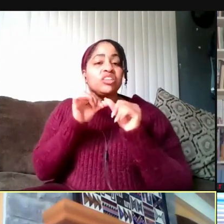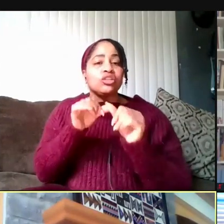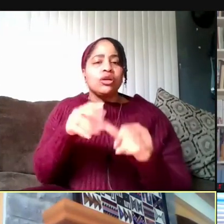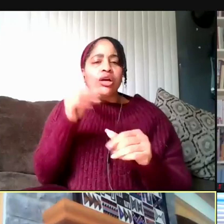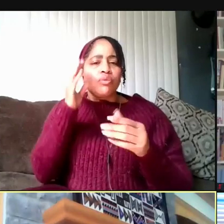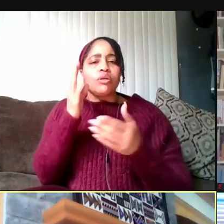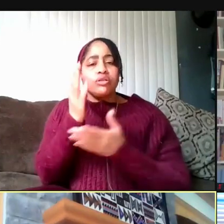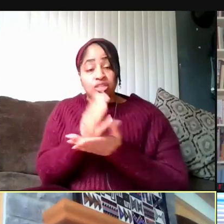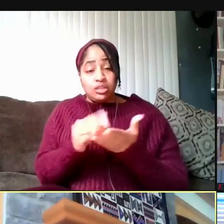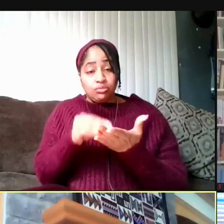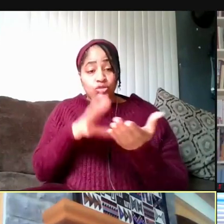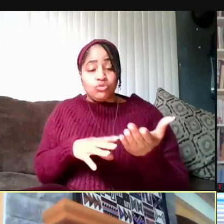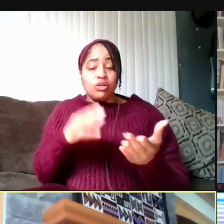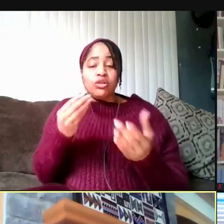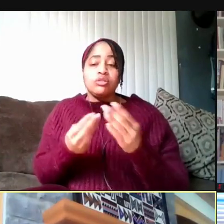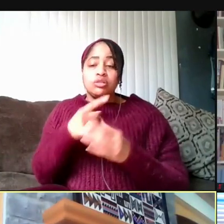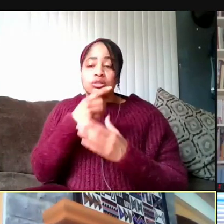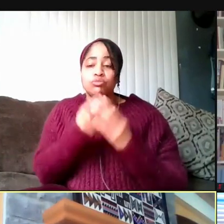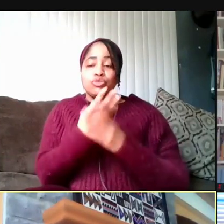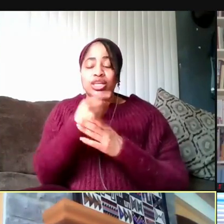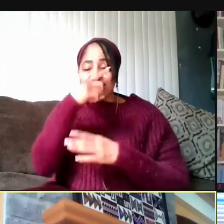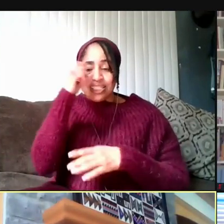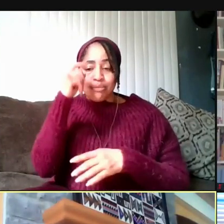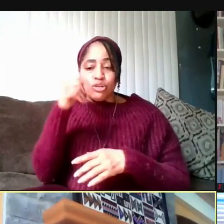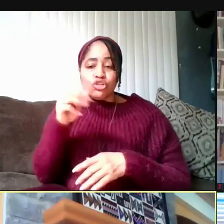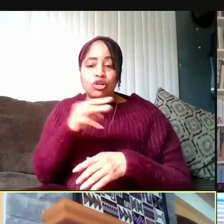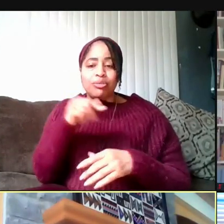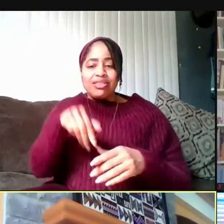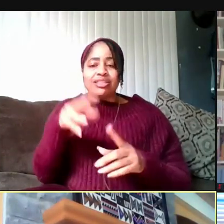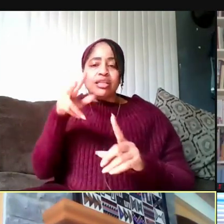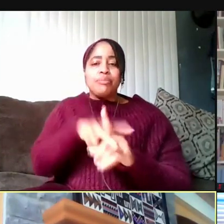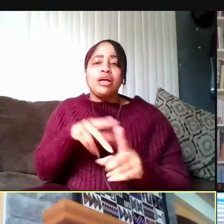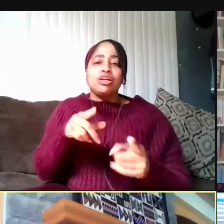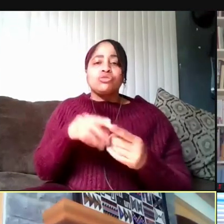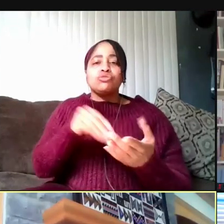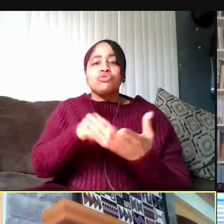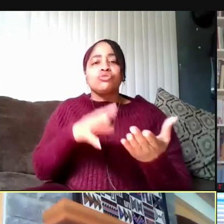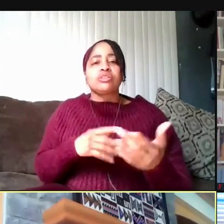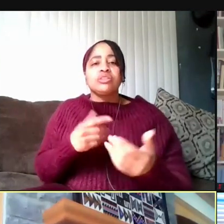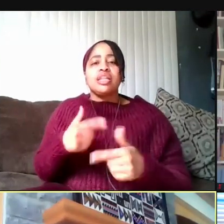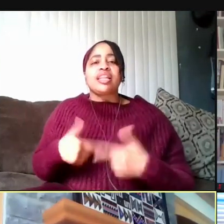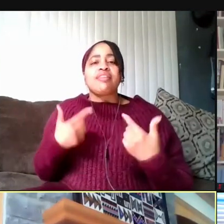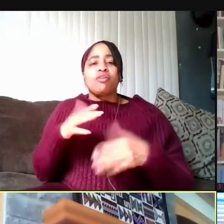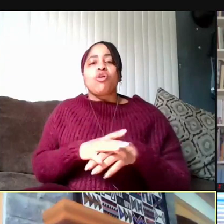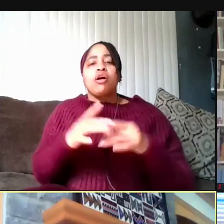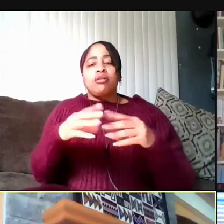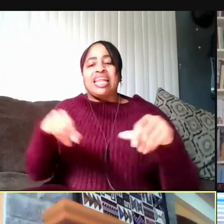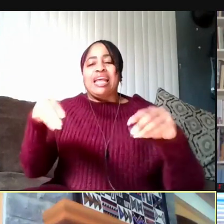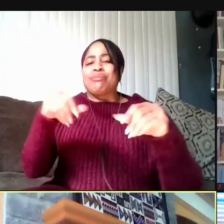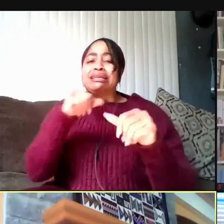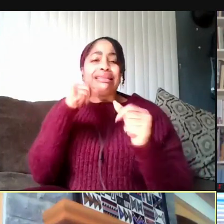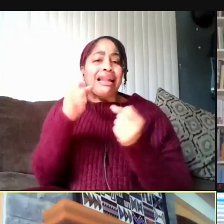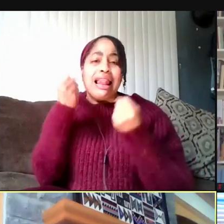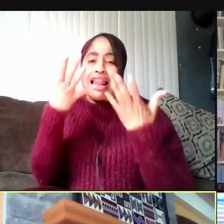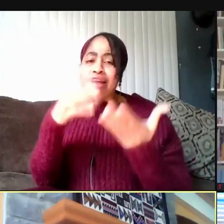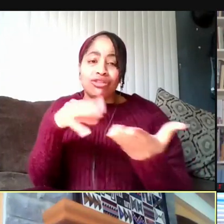during the spring and summer terms. And again, this applies to students living on campus which is not a lot of students, traditionally